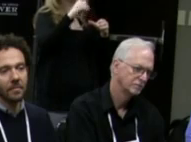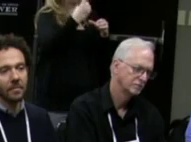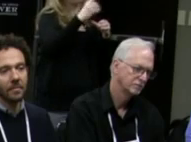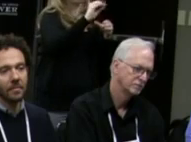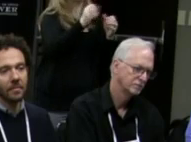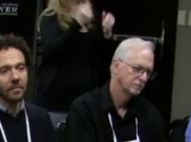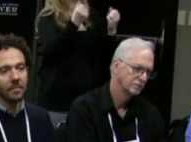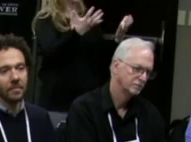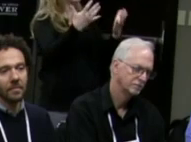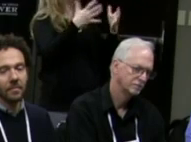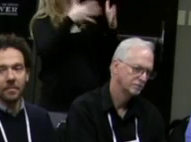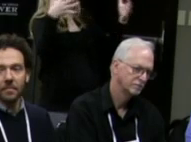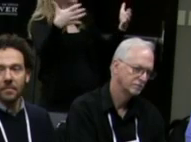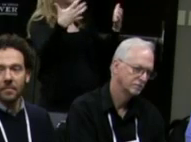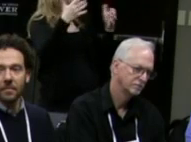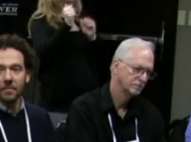for the past 17 years.